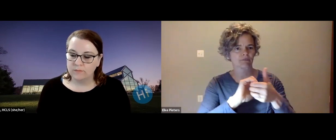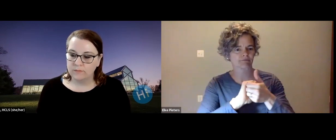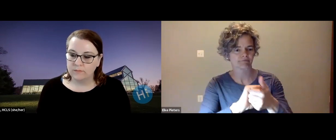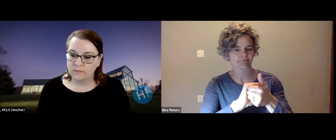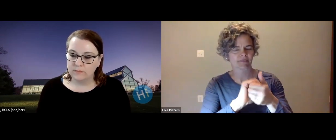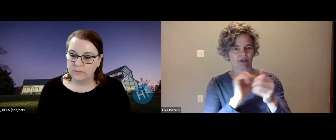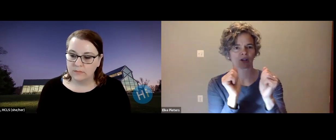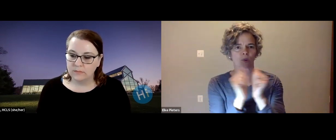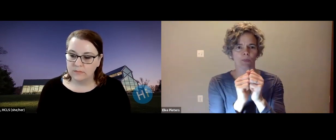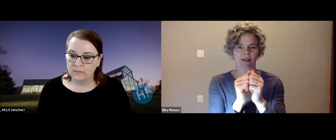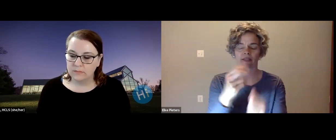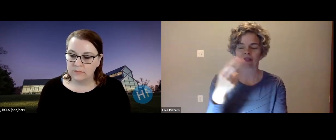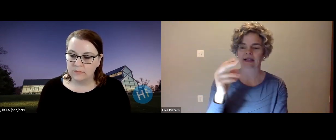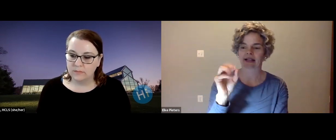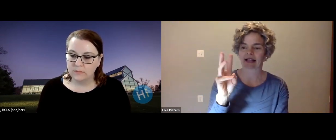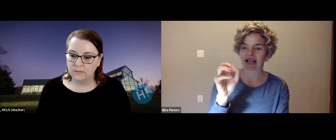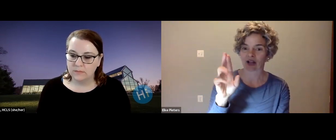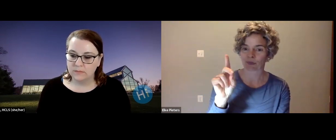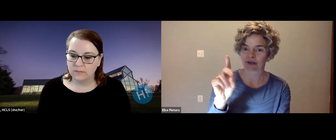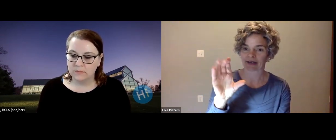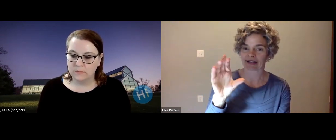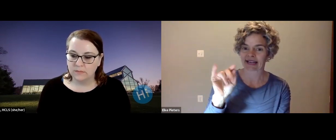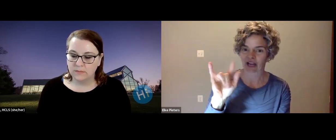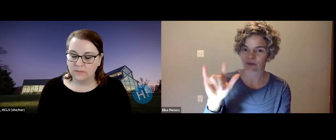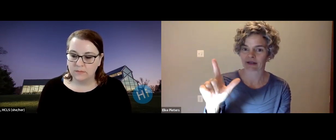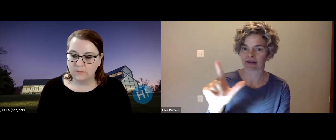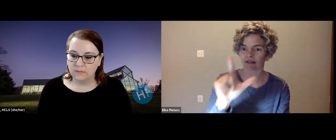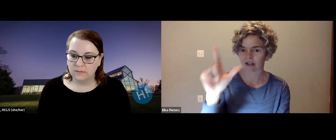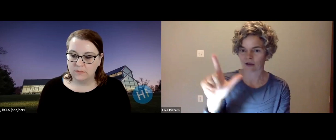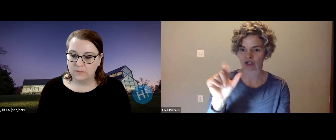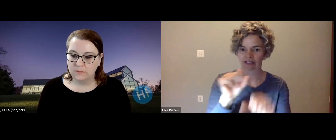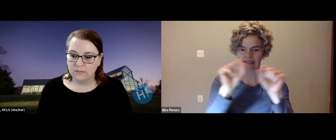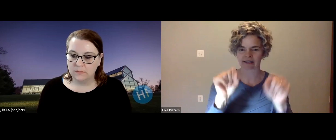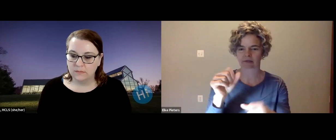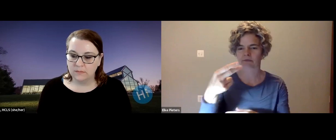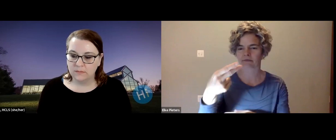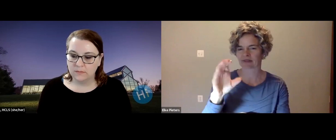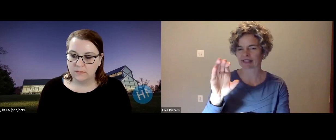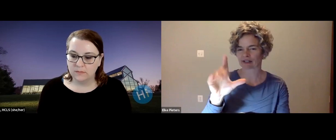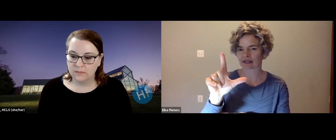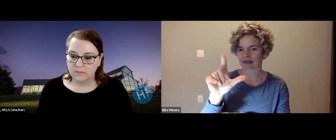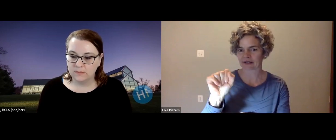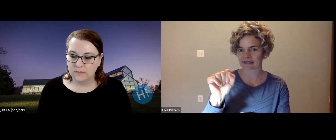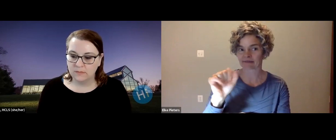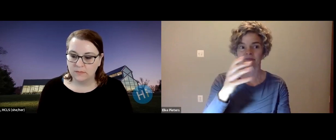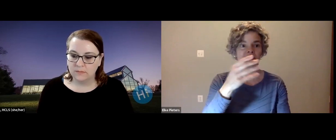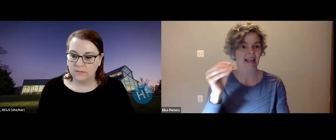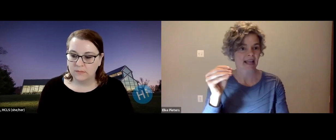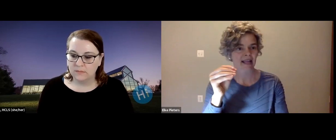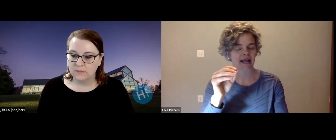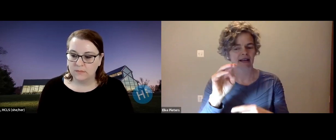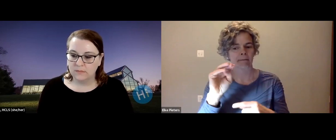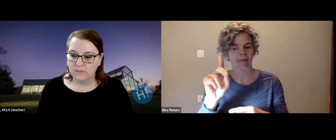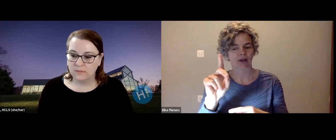community to know that we are writing and I am proud to announce that we have an excellent working relationship